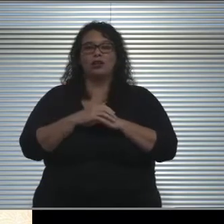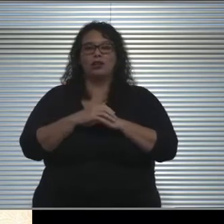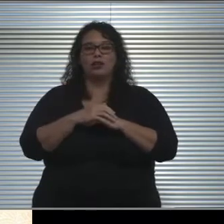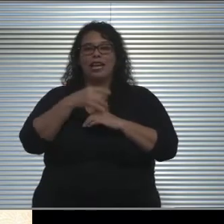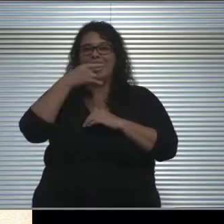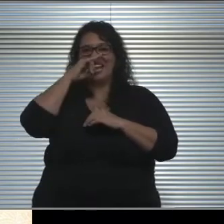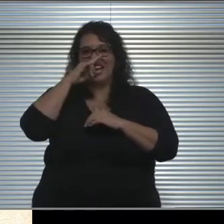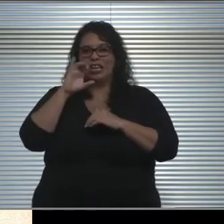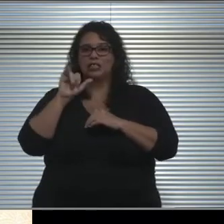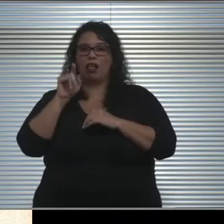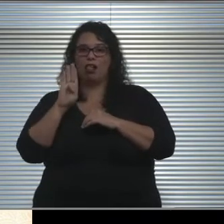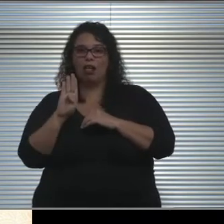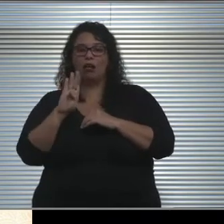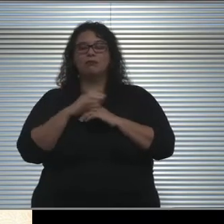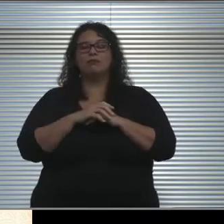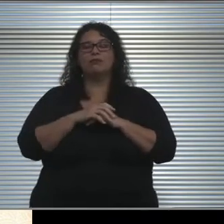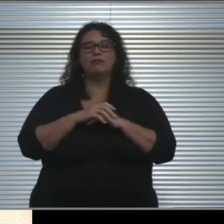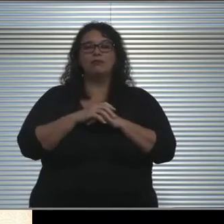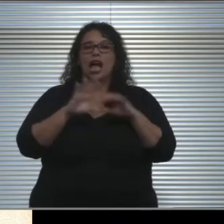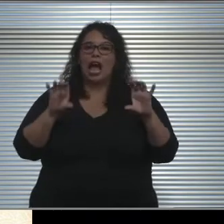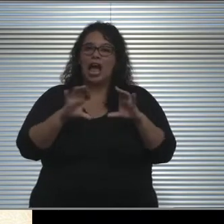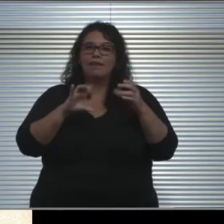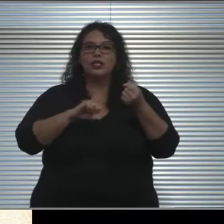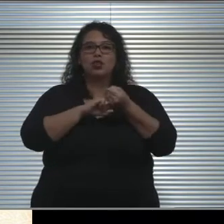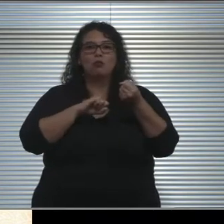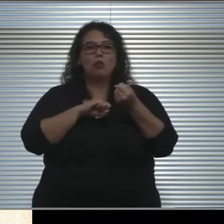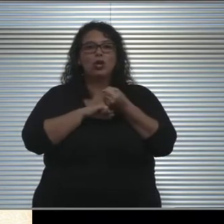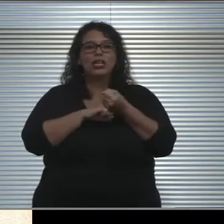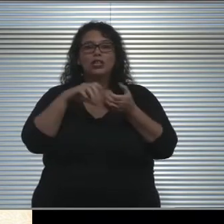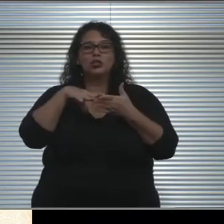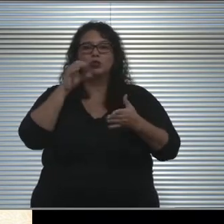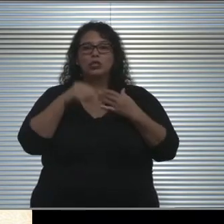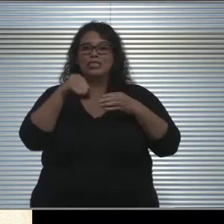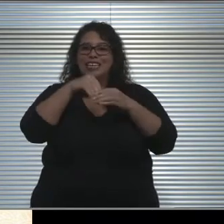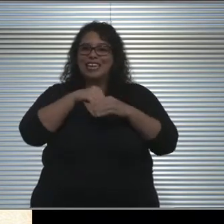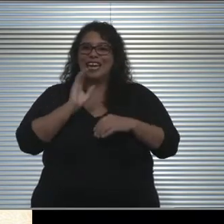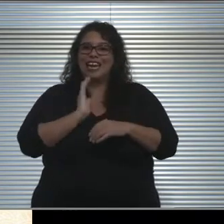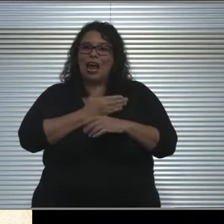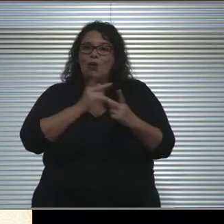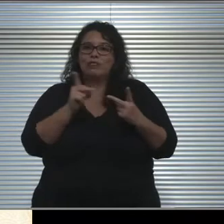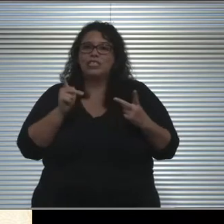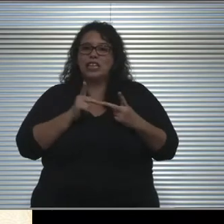actively supporting students in our facilities. In fact, we are serving currently